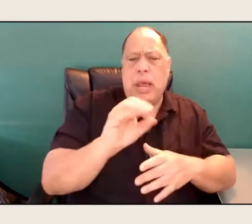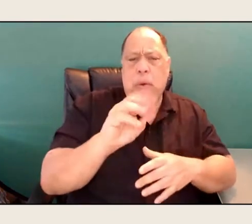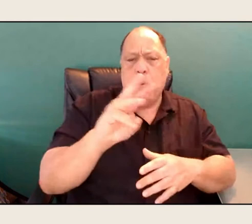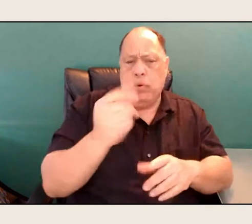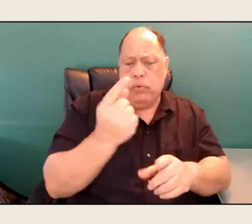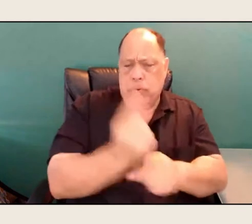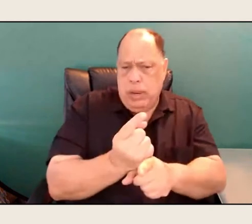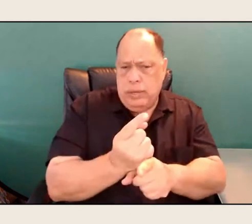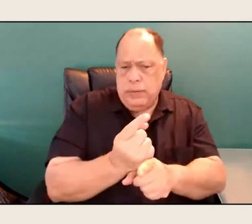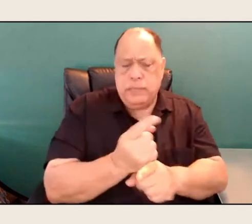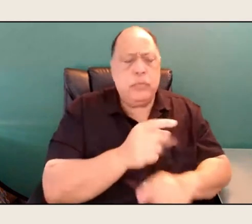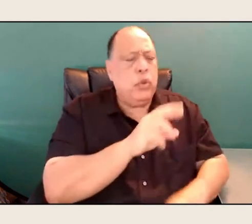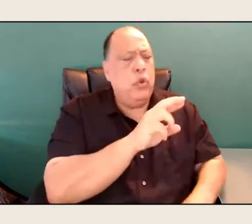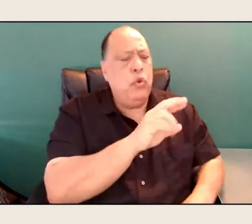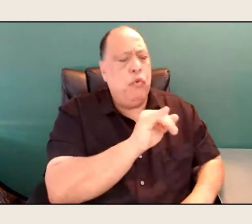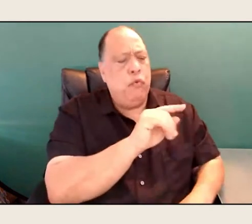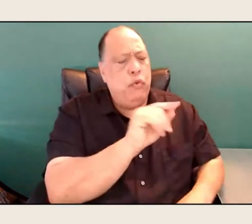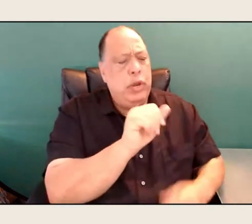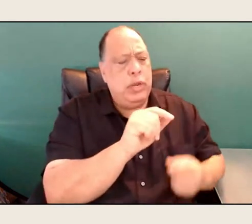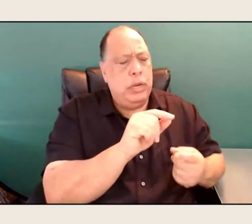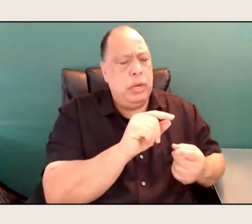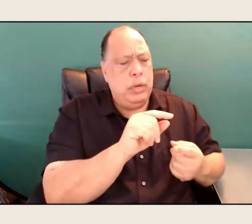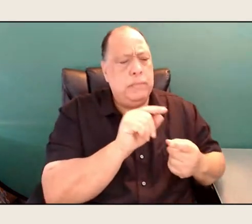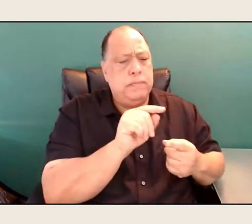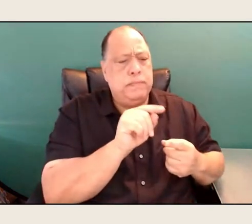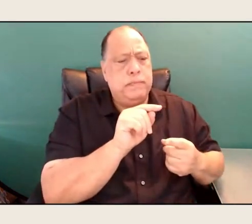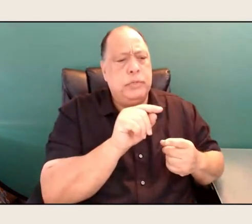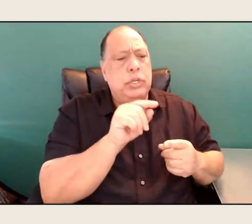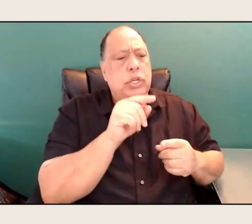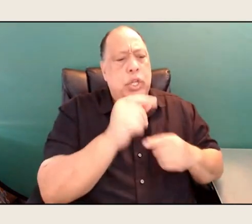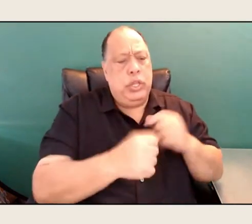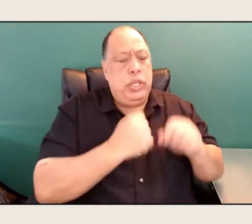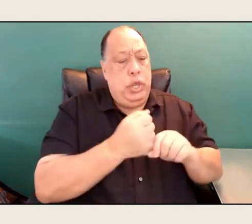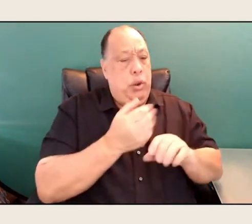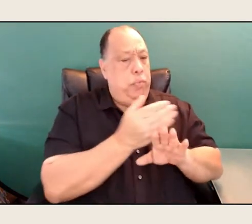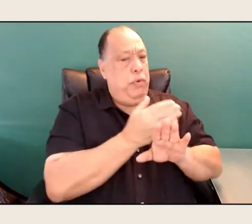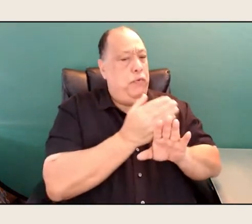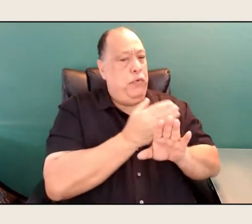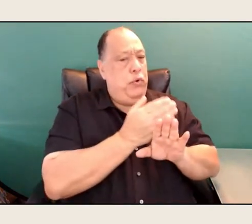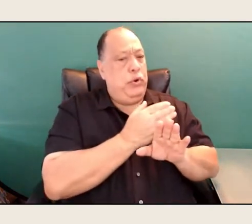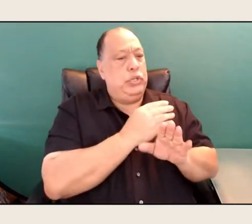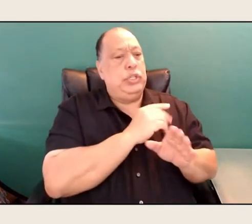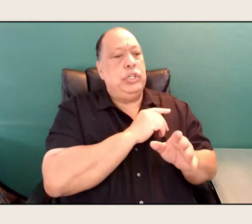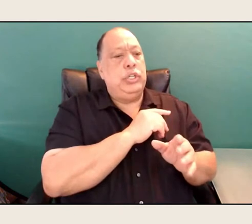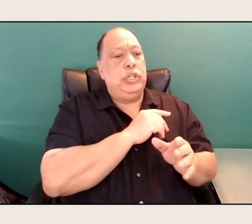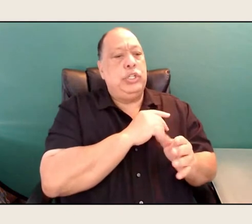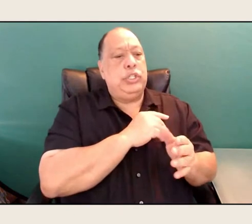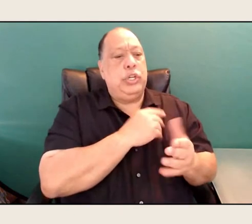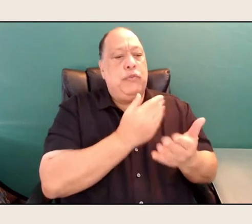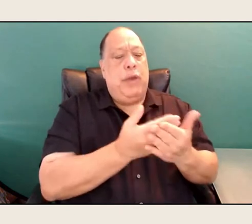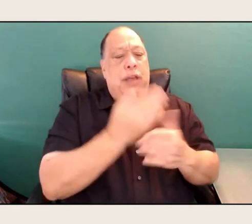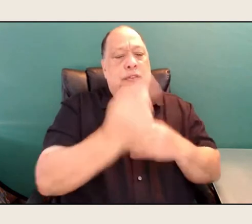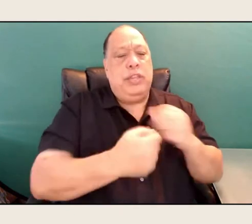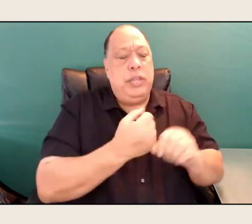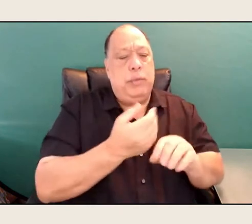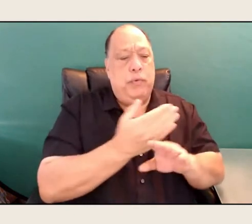Rita was the year before. She came in a year ahead. And then I was with, Sandra and I came in